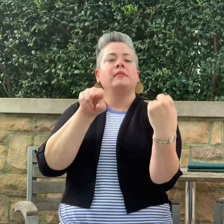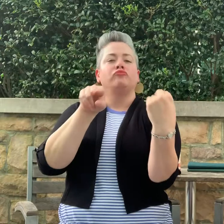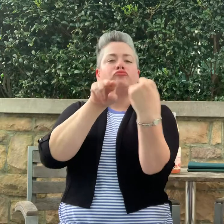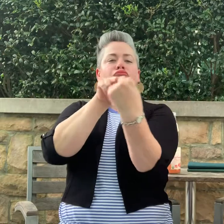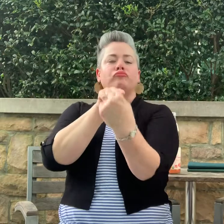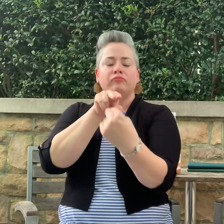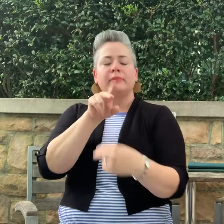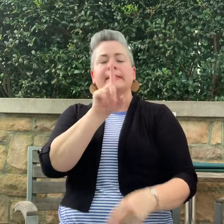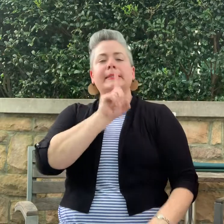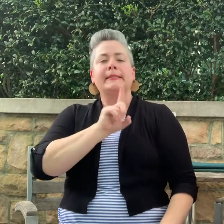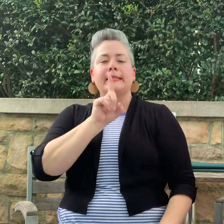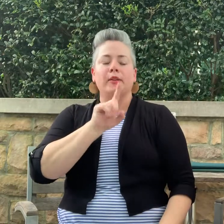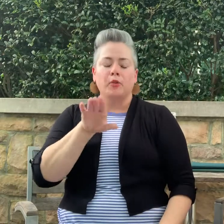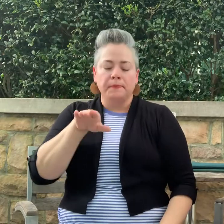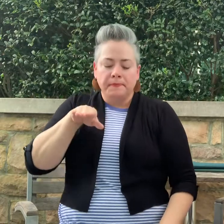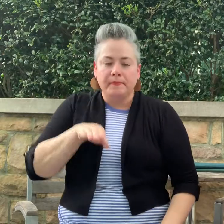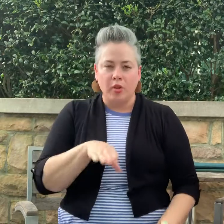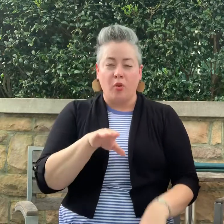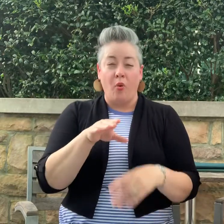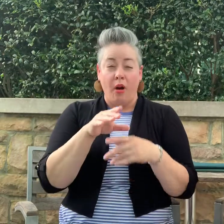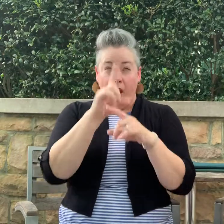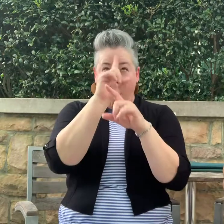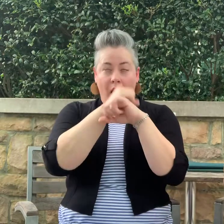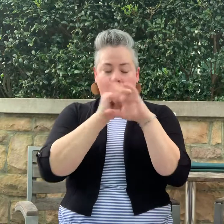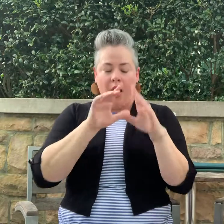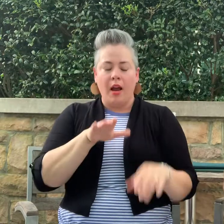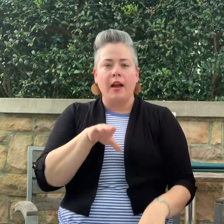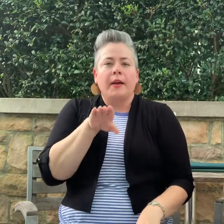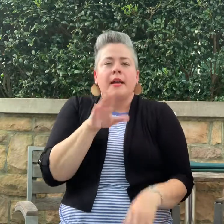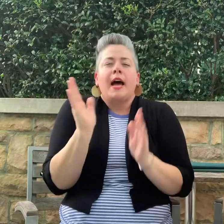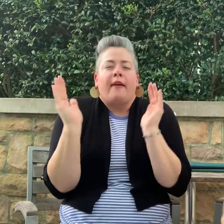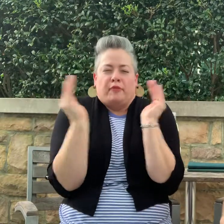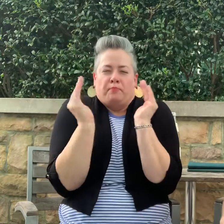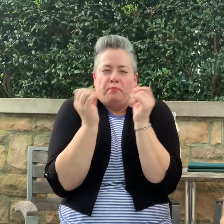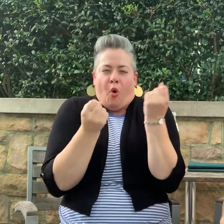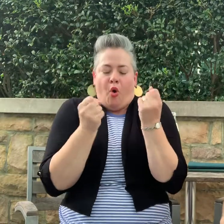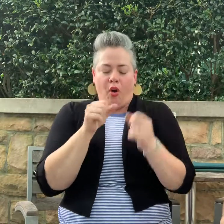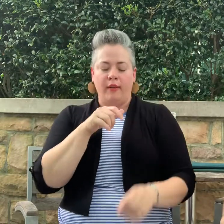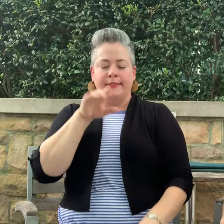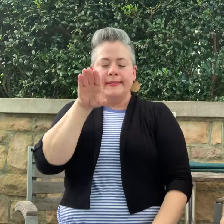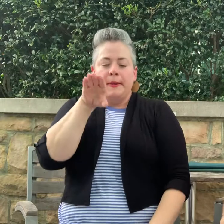turned into a single track road. We were driving a small